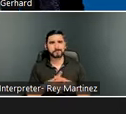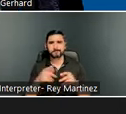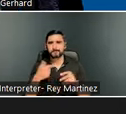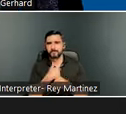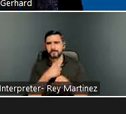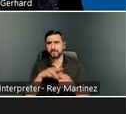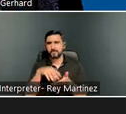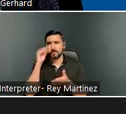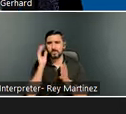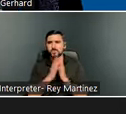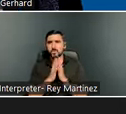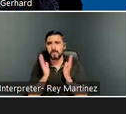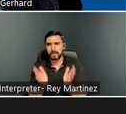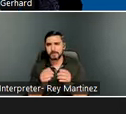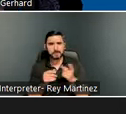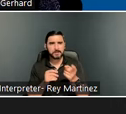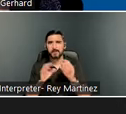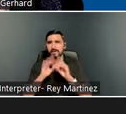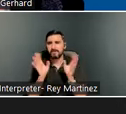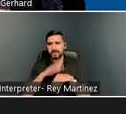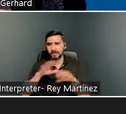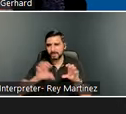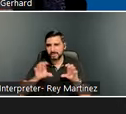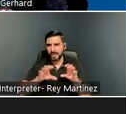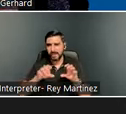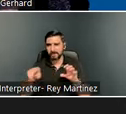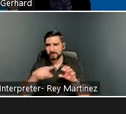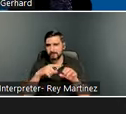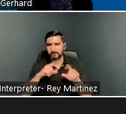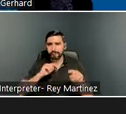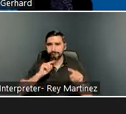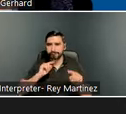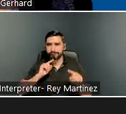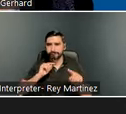really evident in the chat as you provided your responses. That is really helpful to